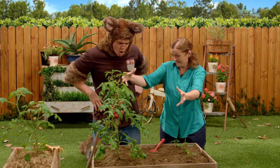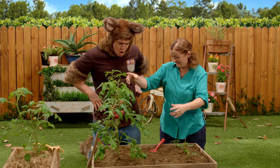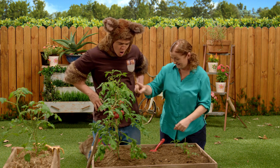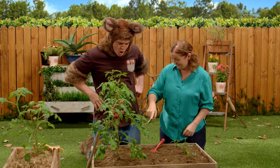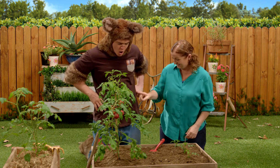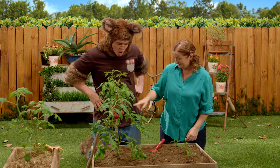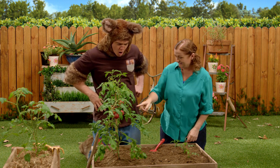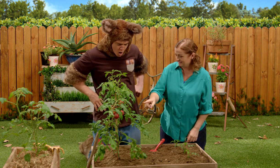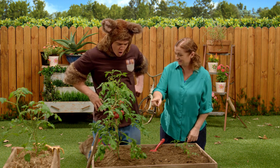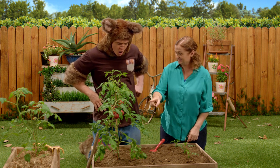nice and big.